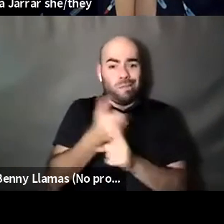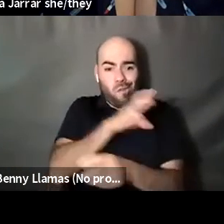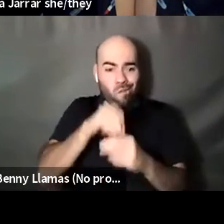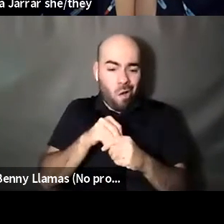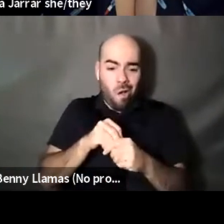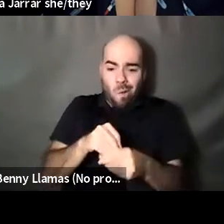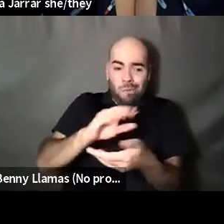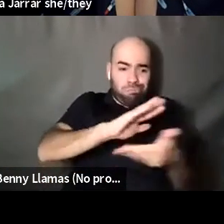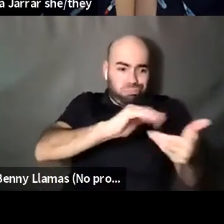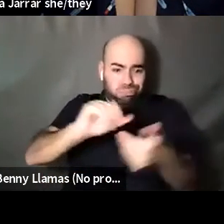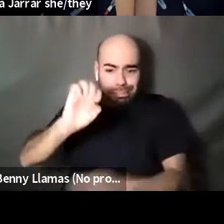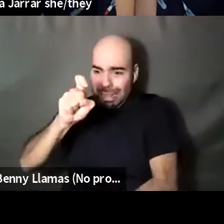Nahshon Anderson: Because there's Brontez Purnell: Just things like